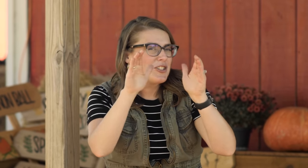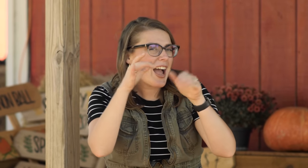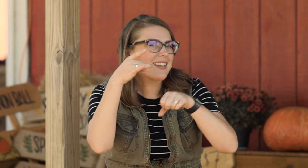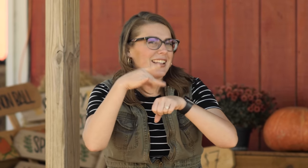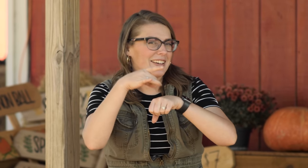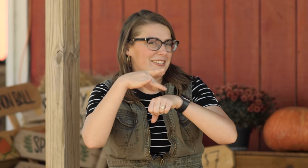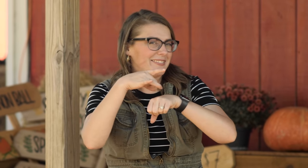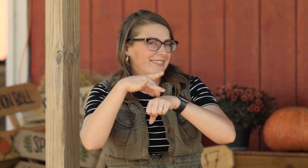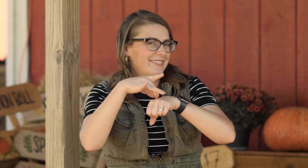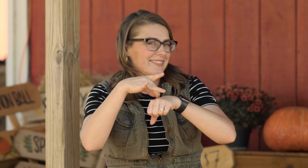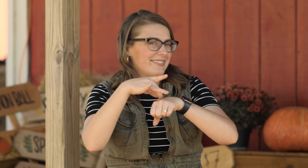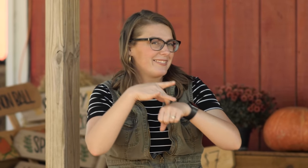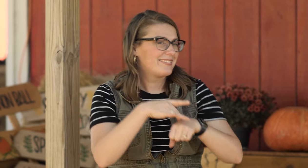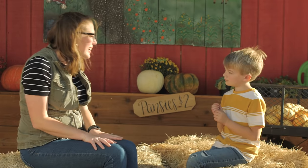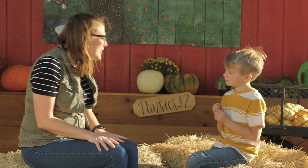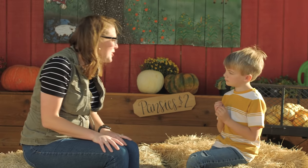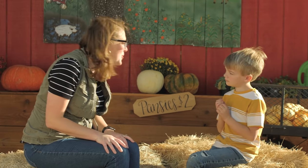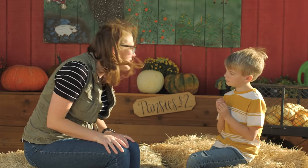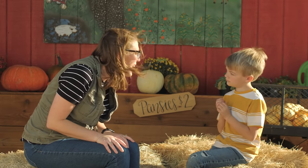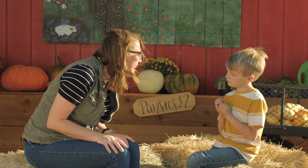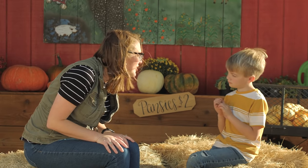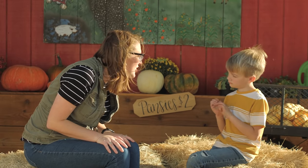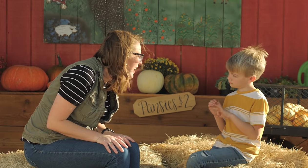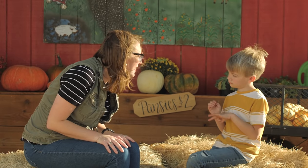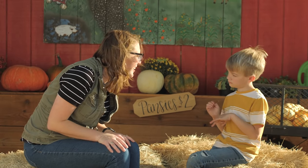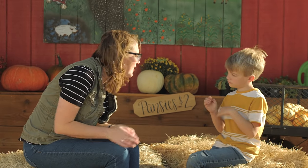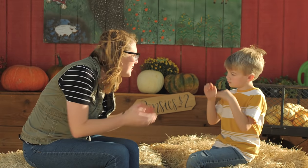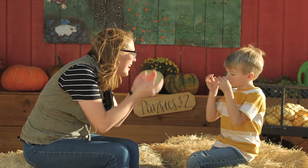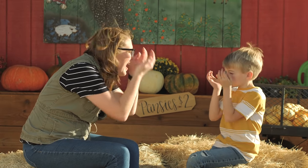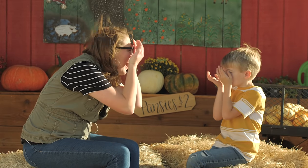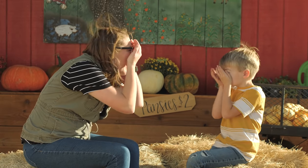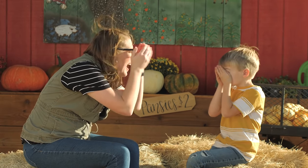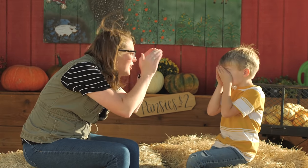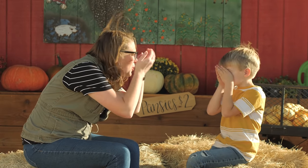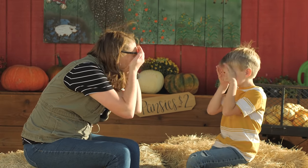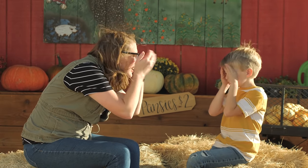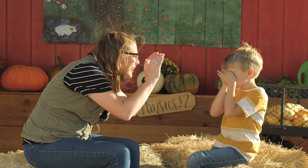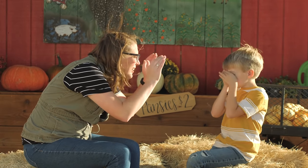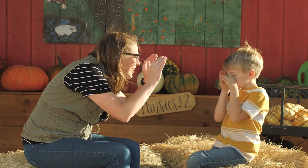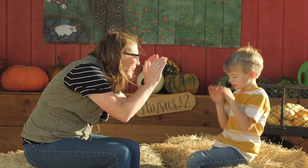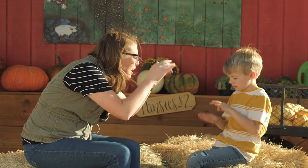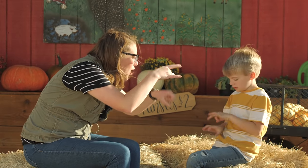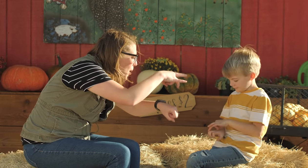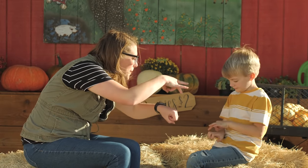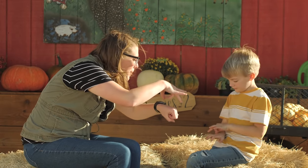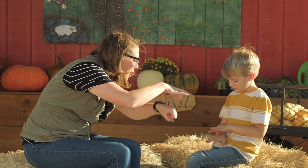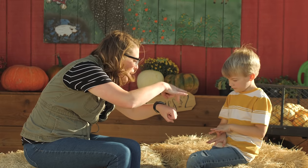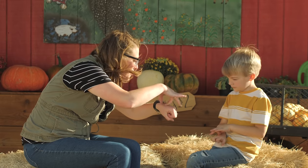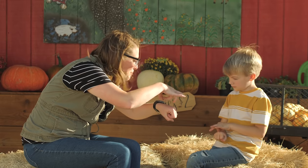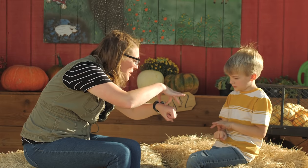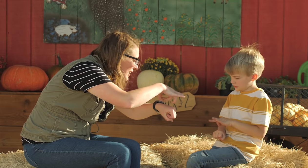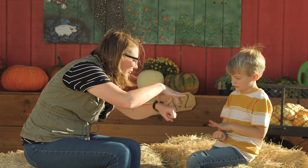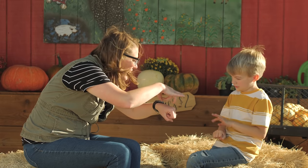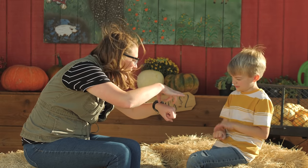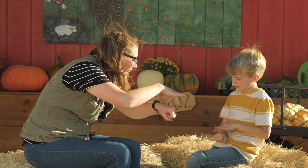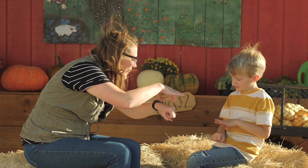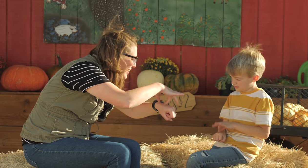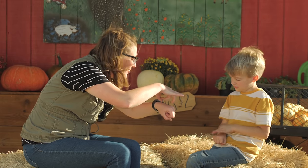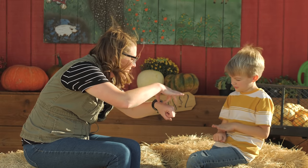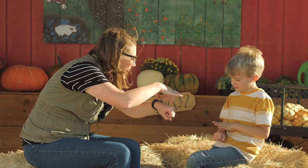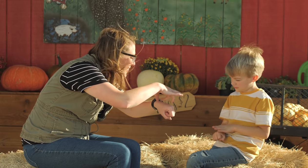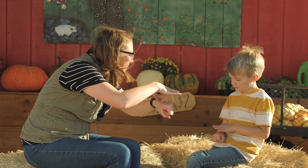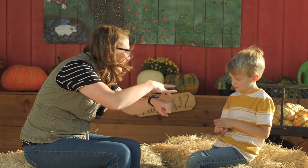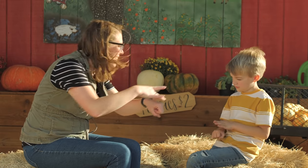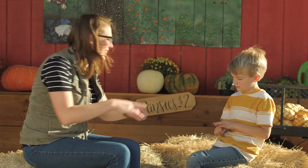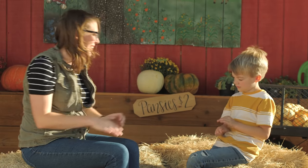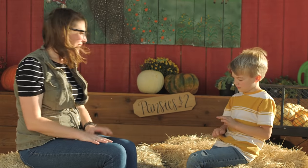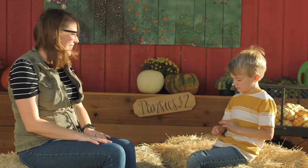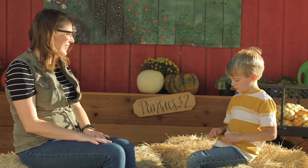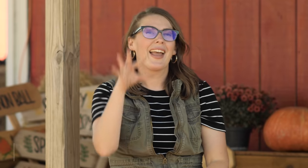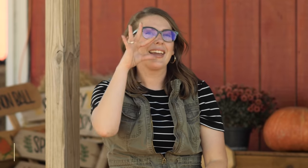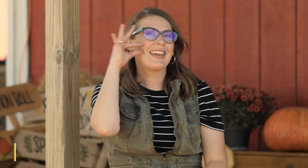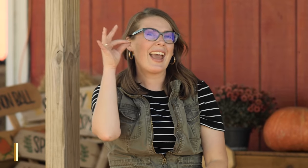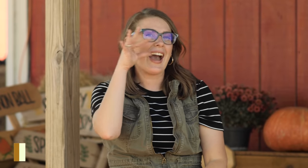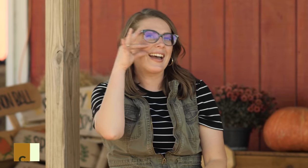'jack-o'-lantern'. Can you sign jack-o'-lantern? Halloween pumpkin...very good. 'Cat,